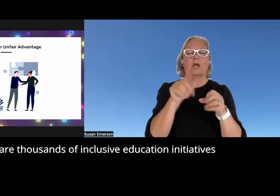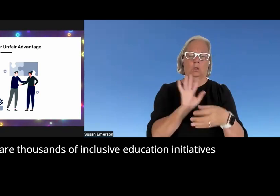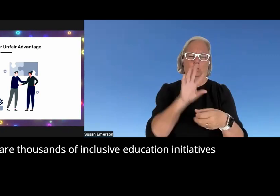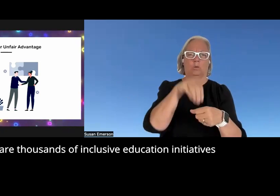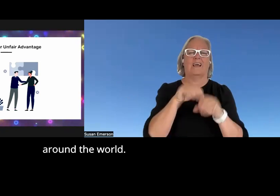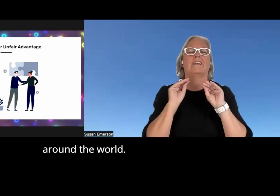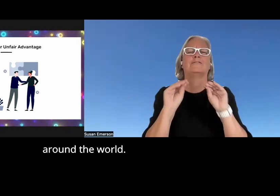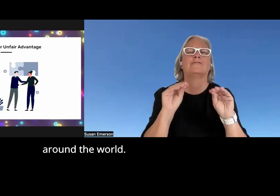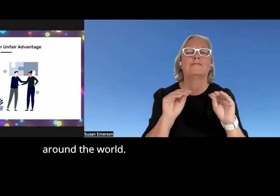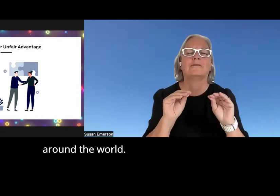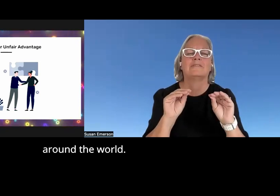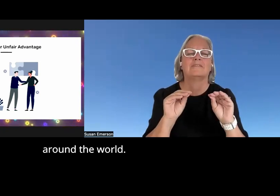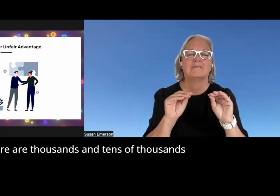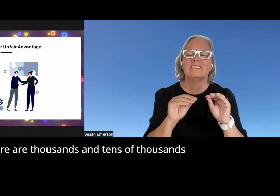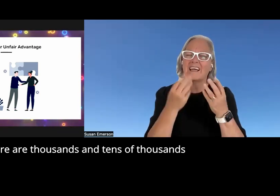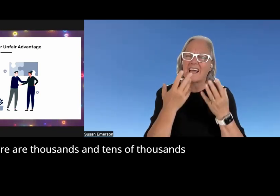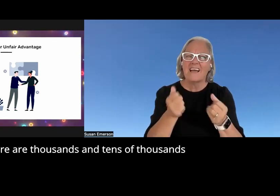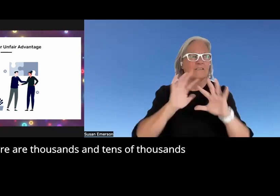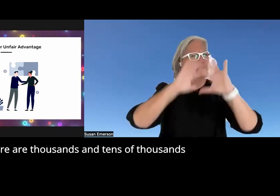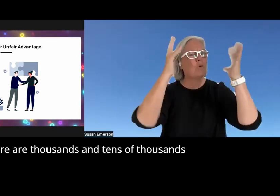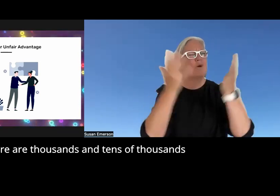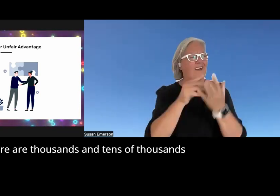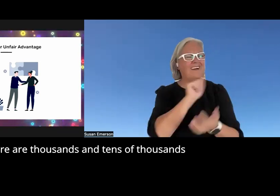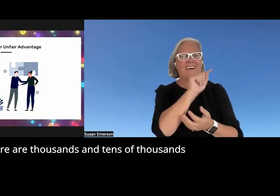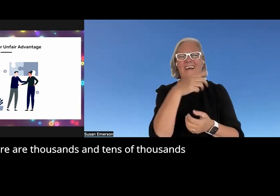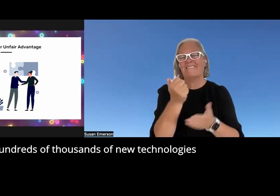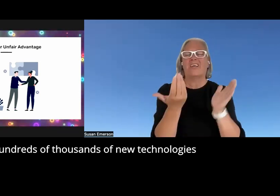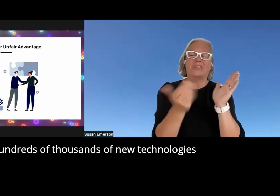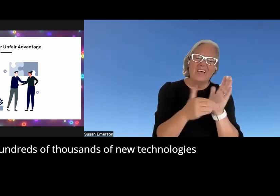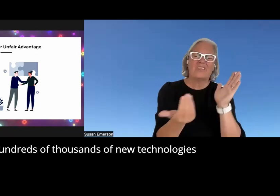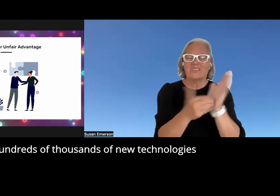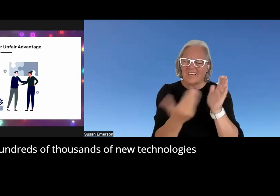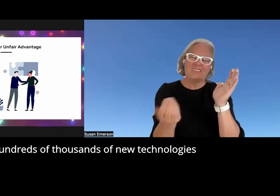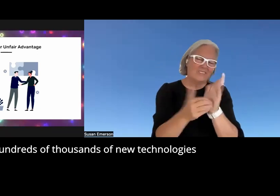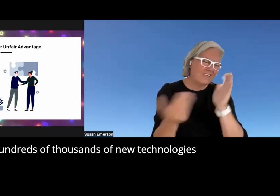education initiatives around the world there are thousands and tens of thousands and hundreds of